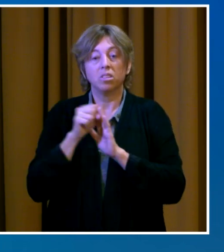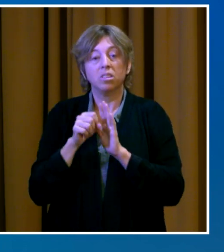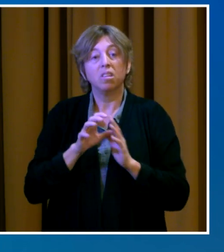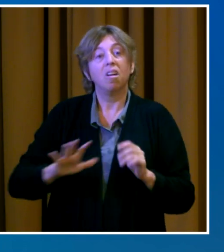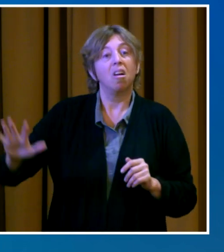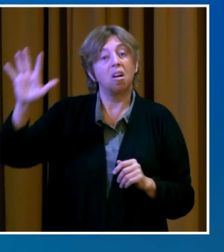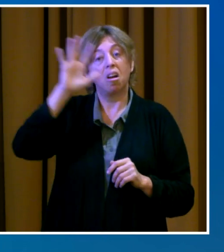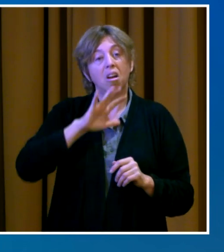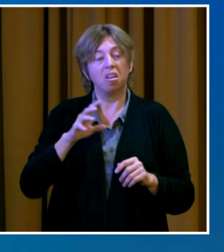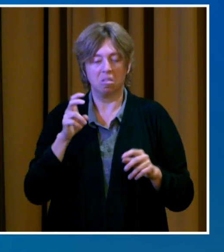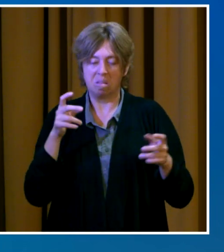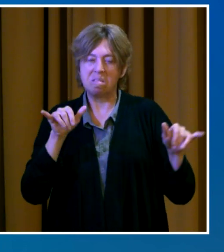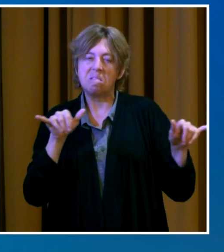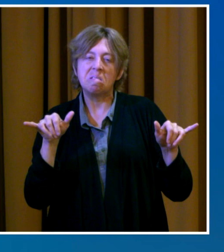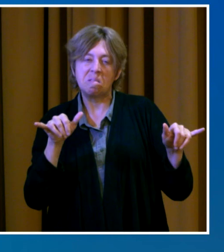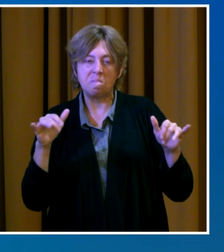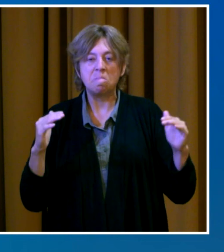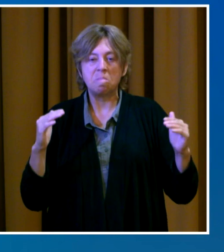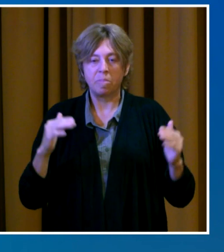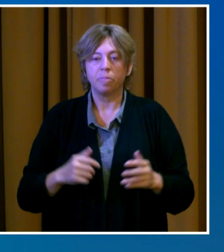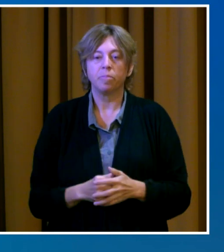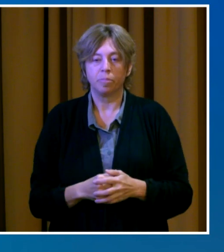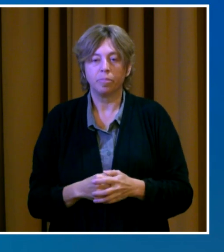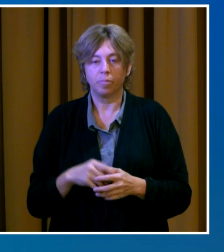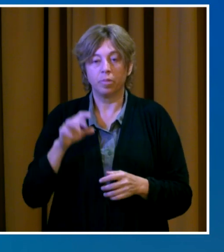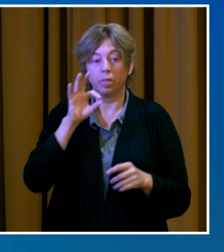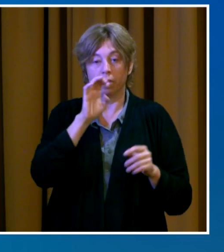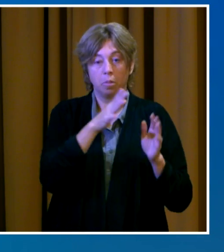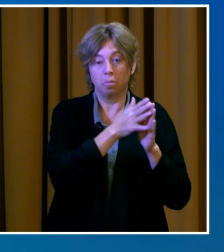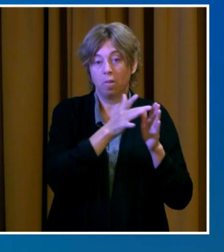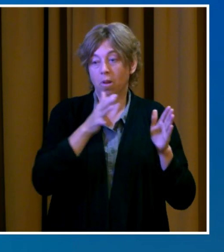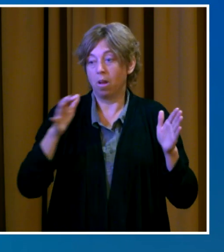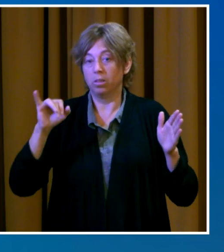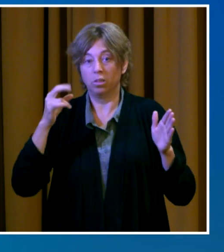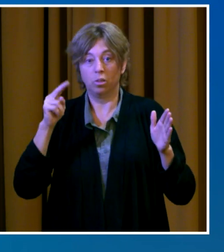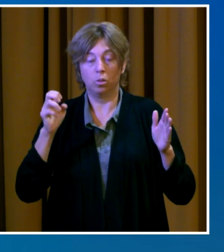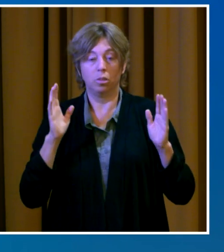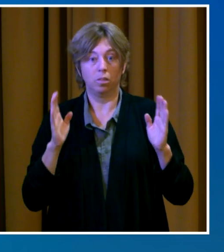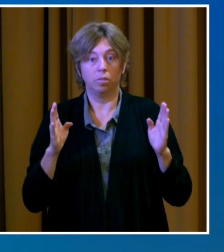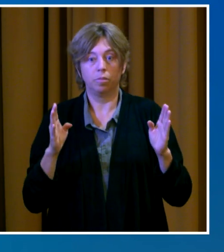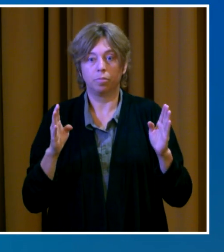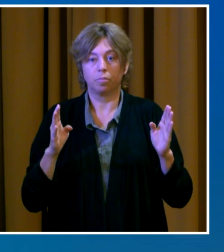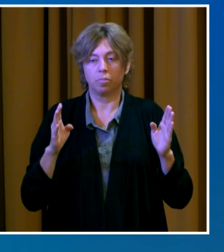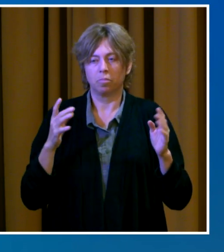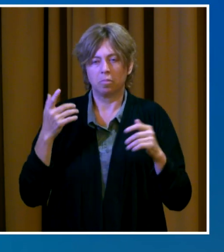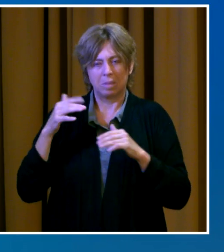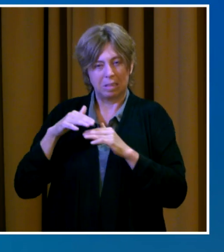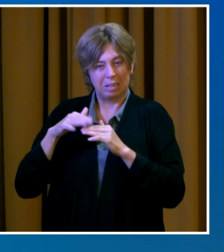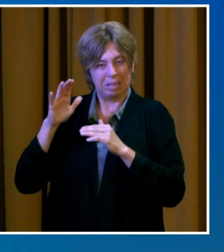June, at least 94% of COVID cases, deaths and